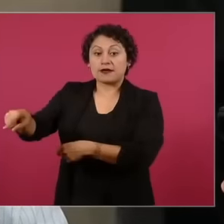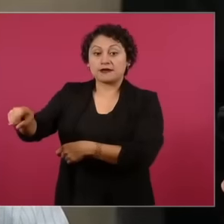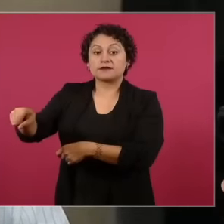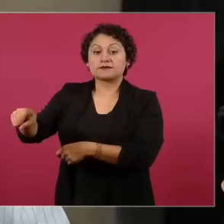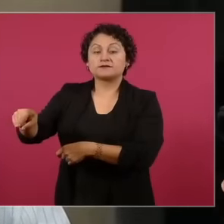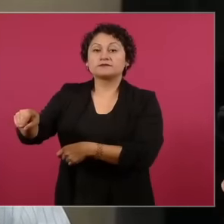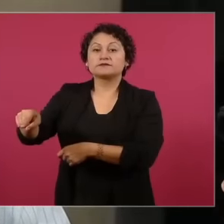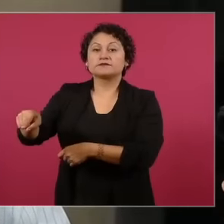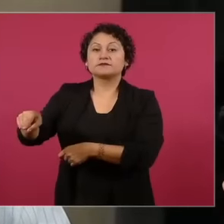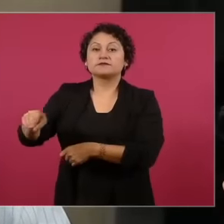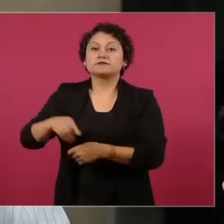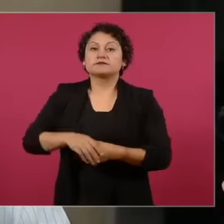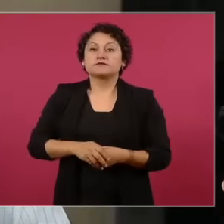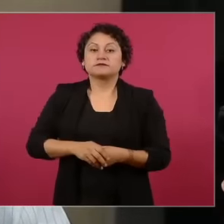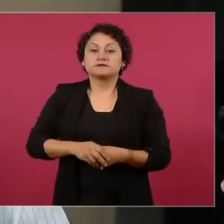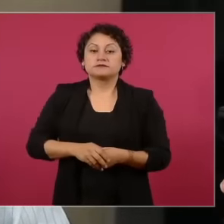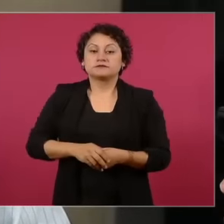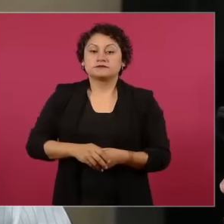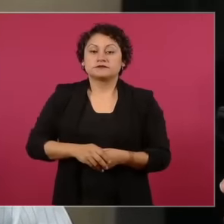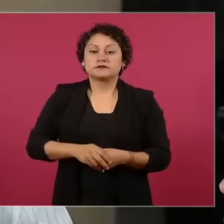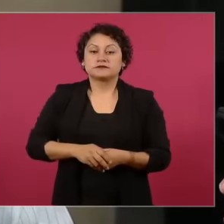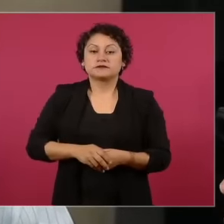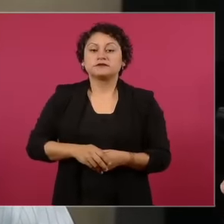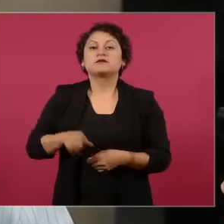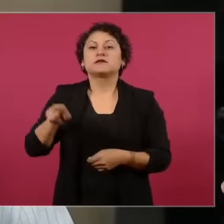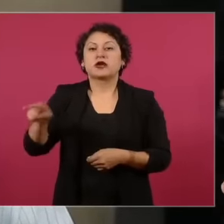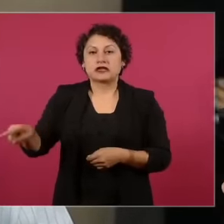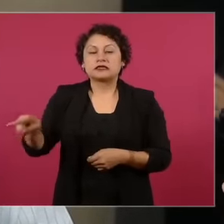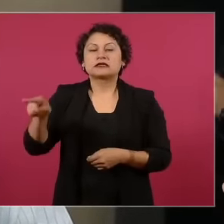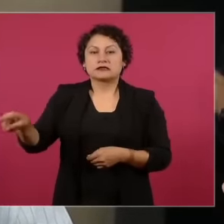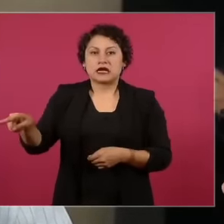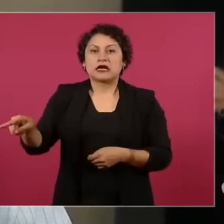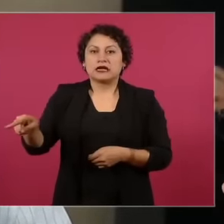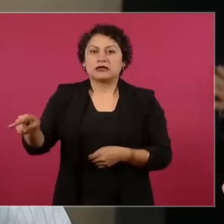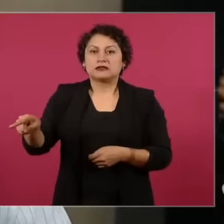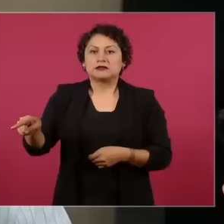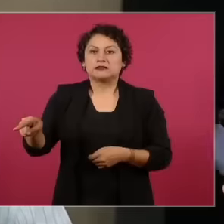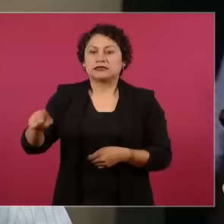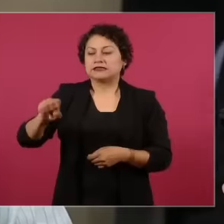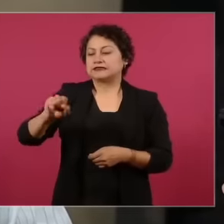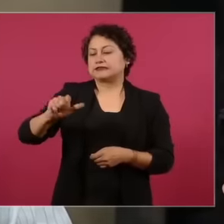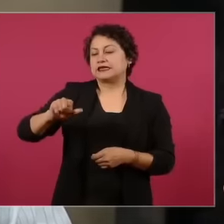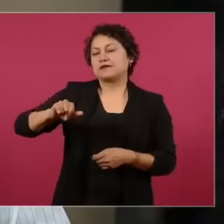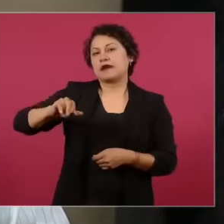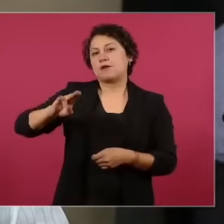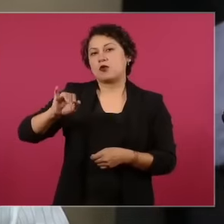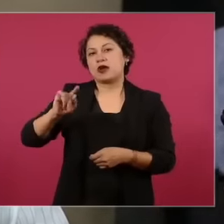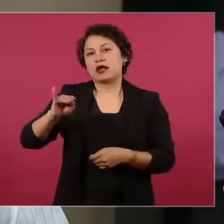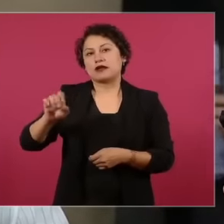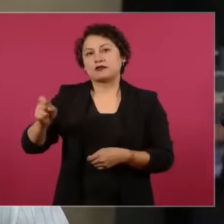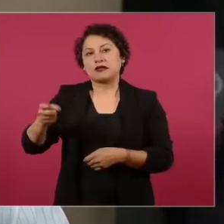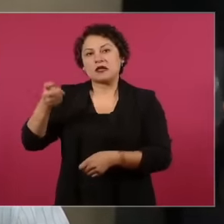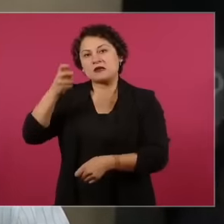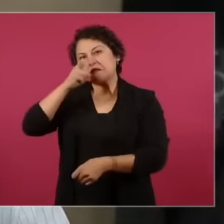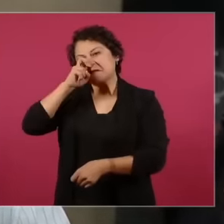President López Obrador to help him and at the same time many more journalists from other countries